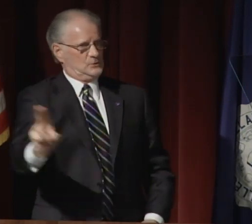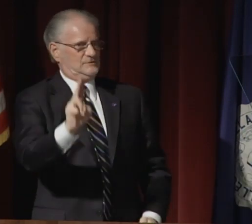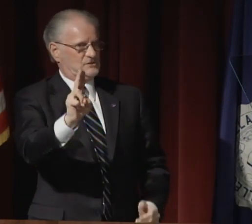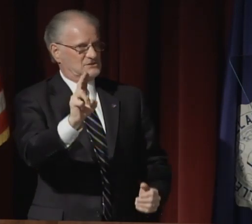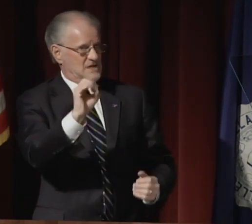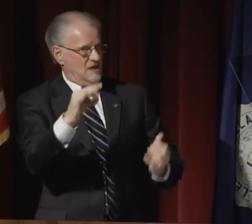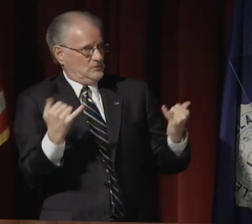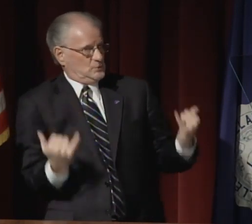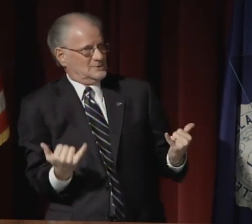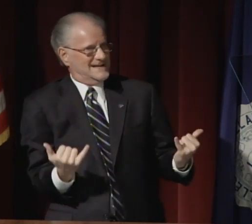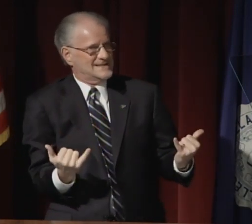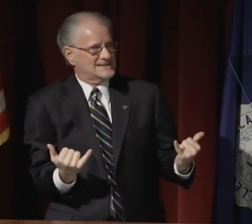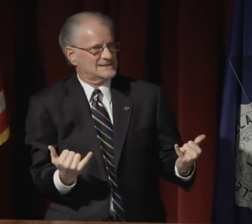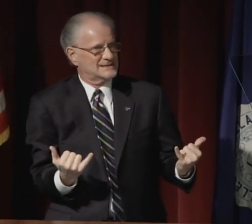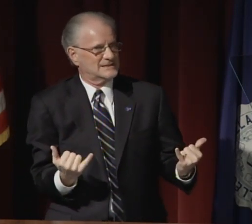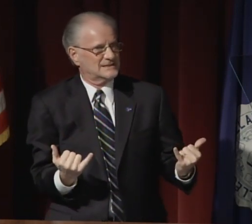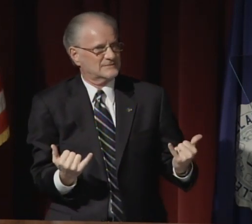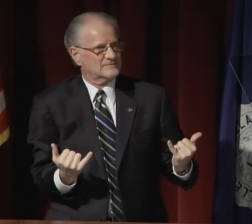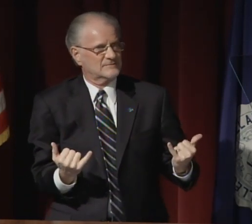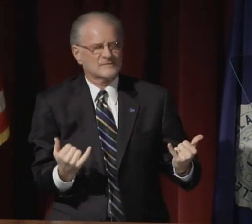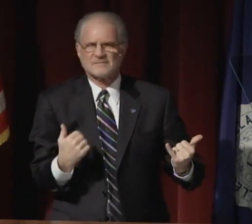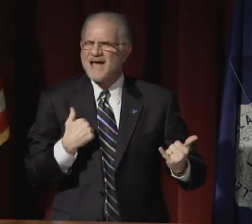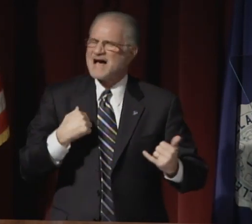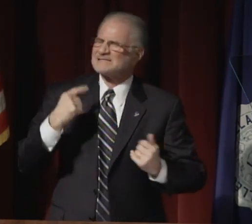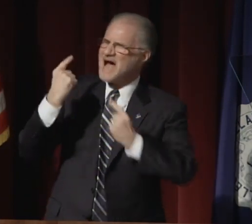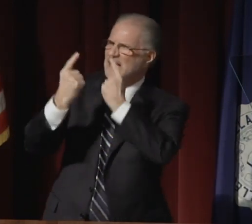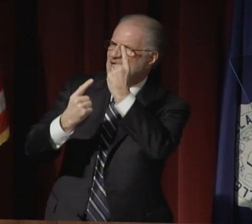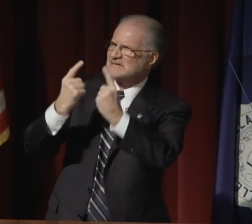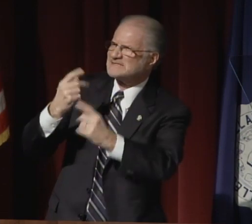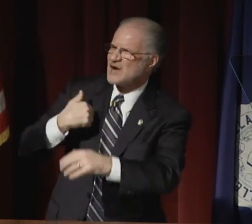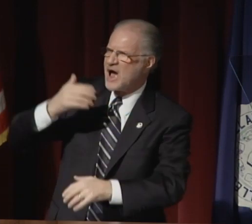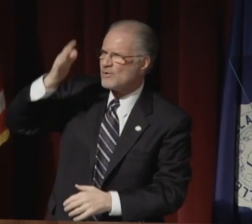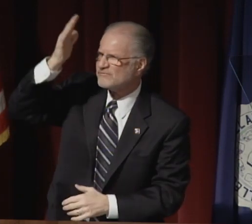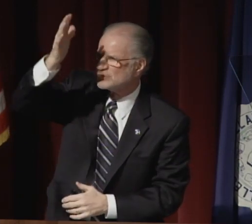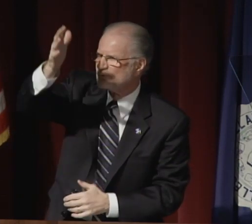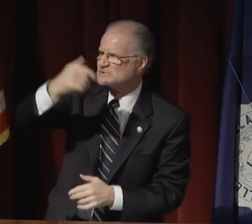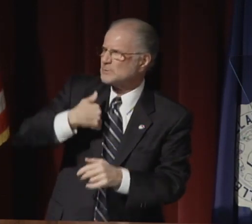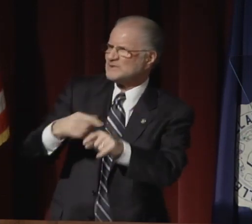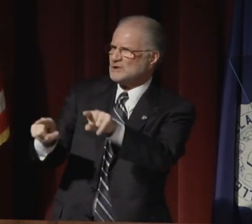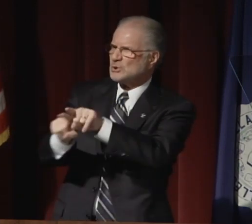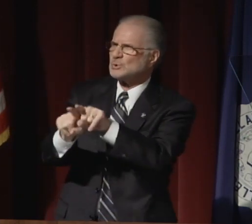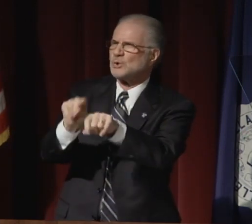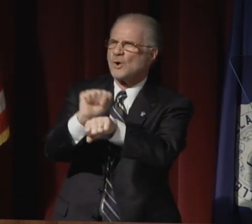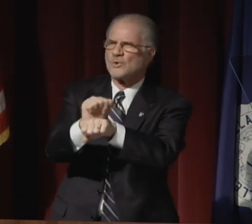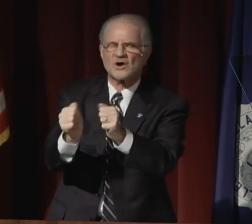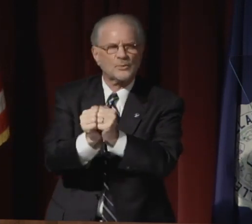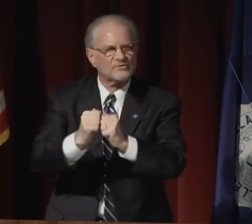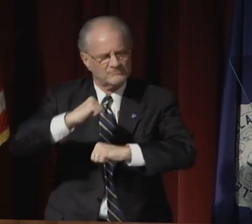How do these important lessons from the past inform Gallaudet University today?